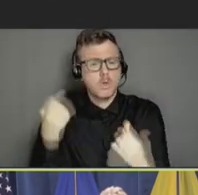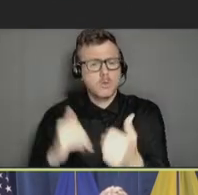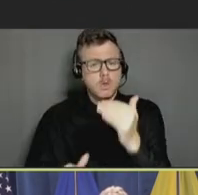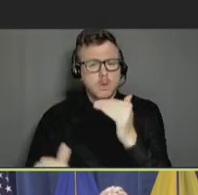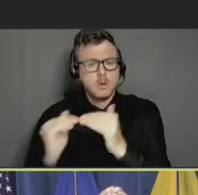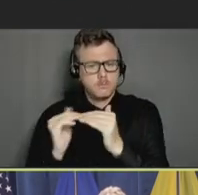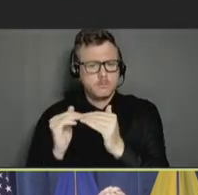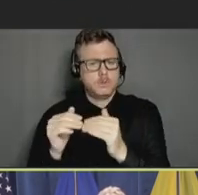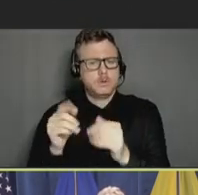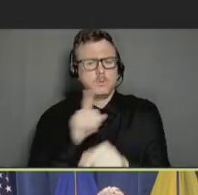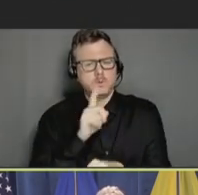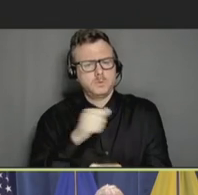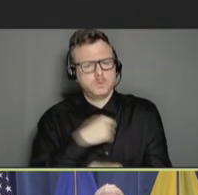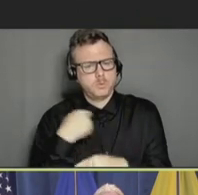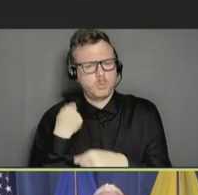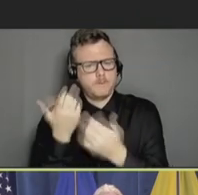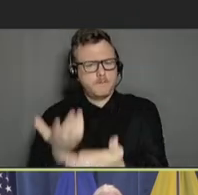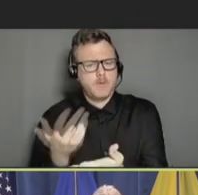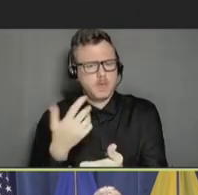provided to patients during vaccine visits.